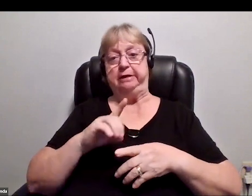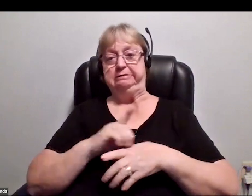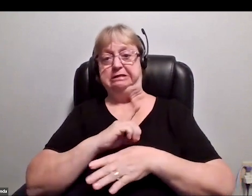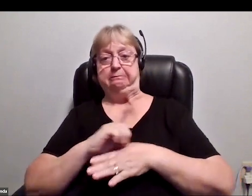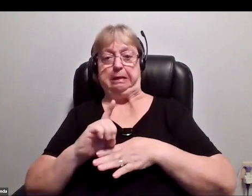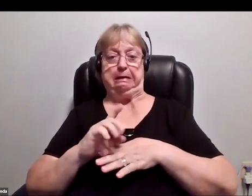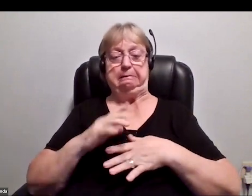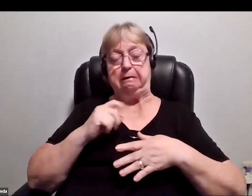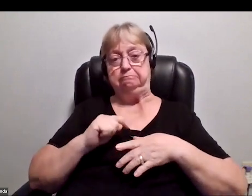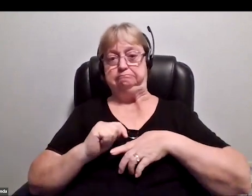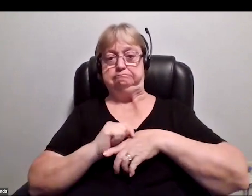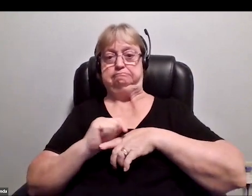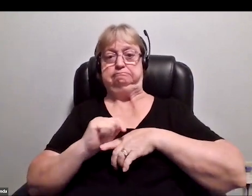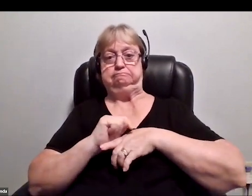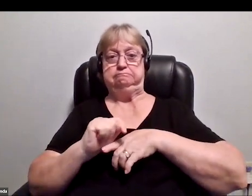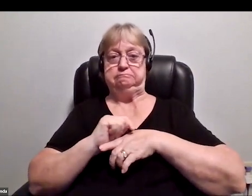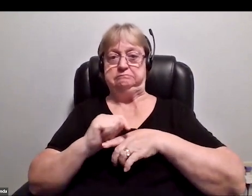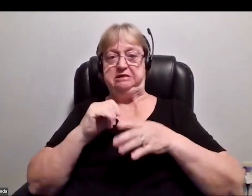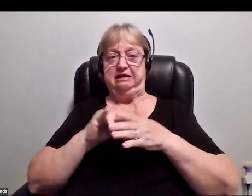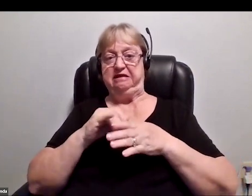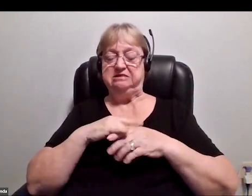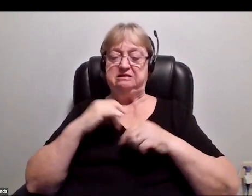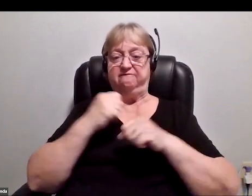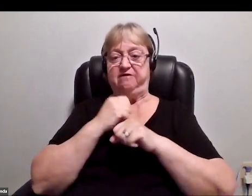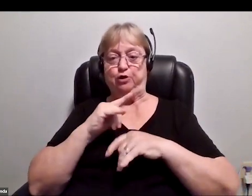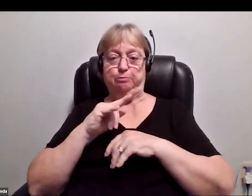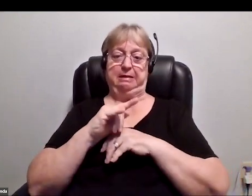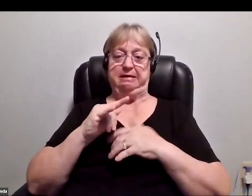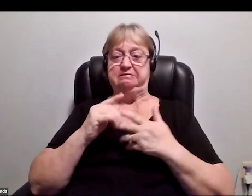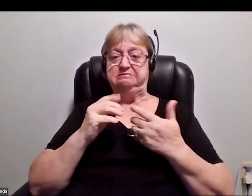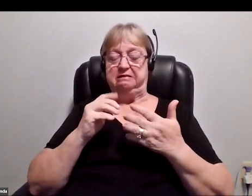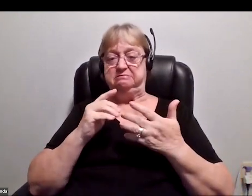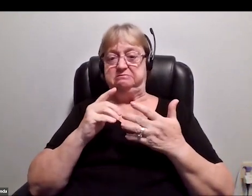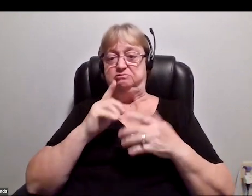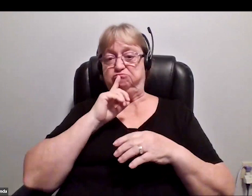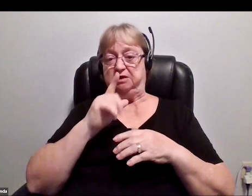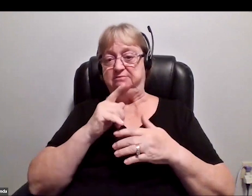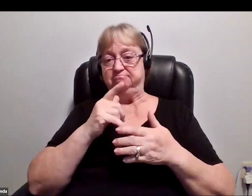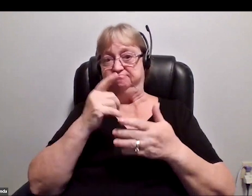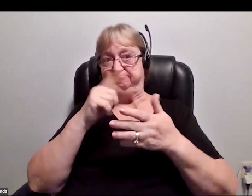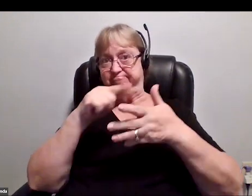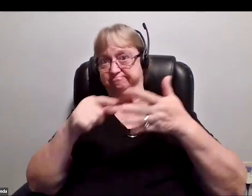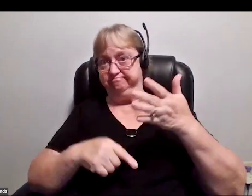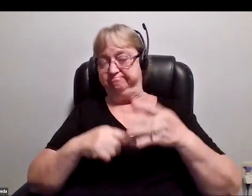in these trainer fighter planes and really doing the right stuff. That was my image and I think many of us